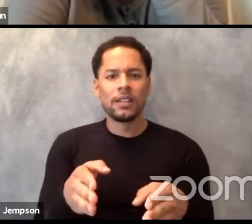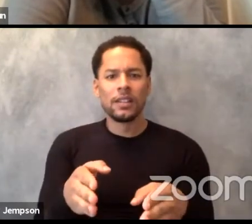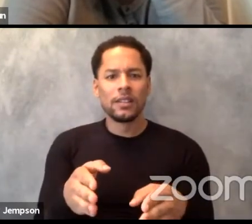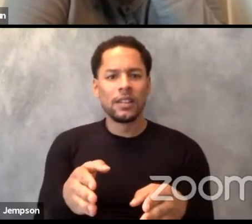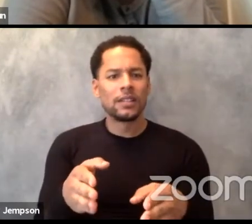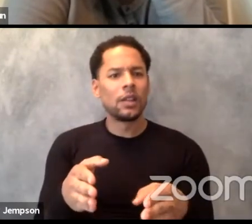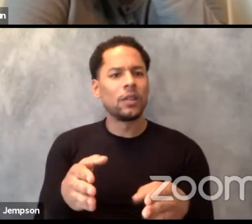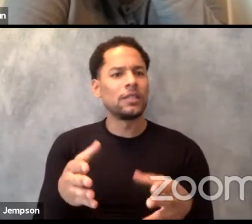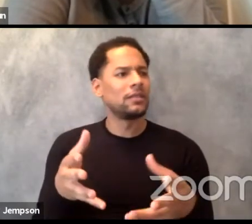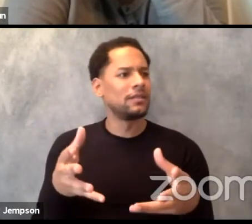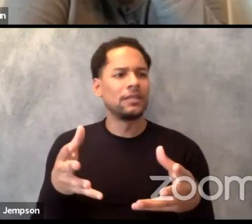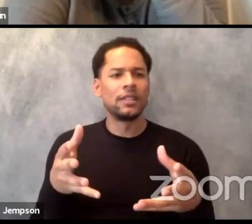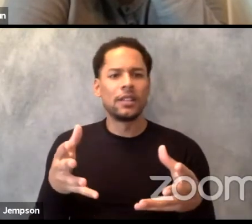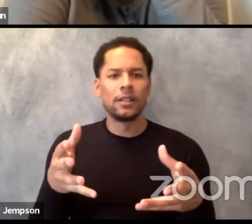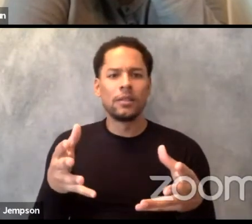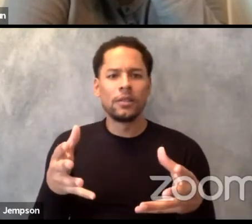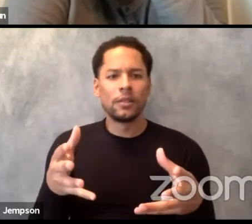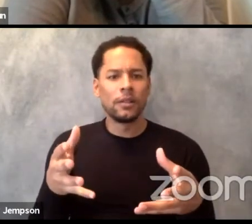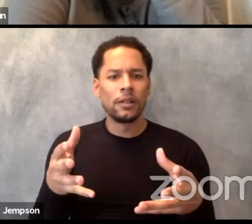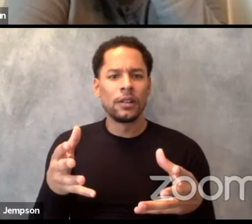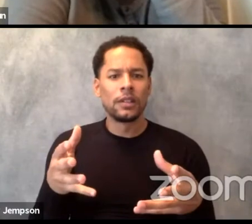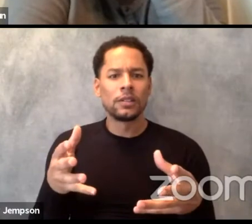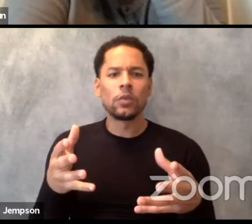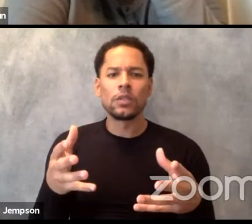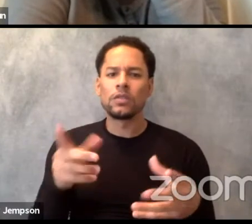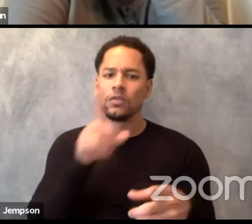So I think those are also ways to really start rethinking